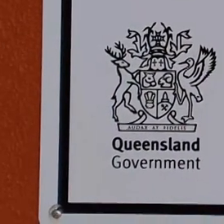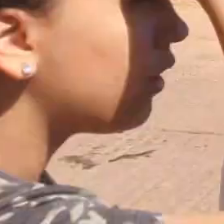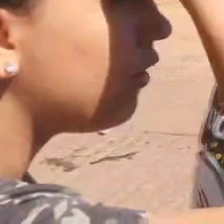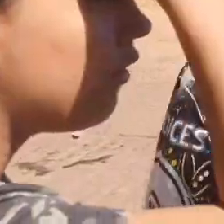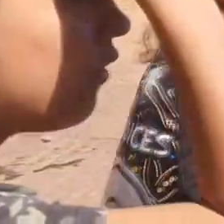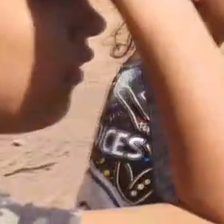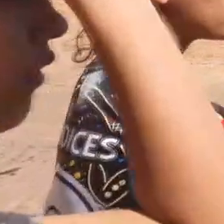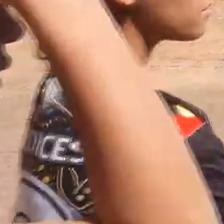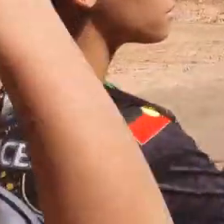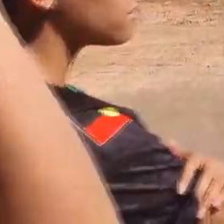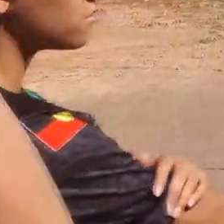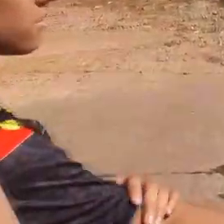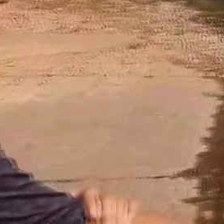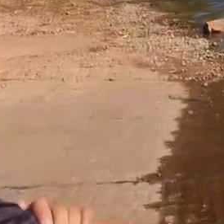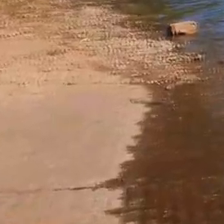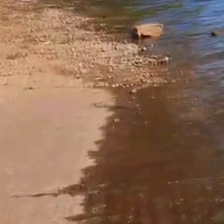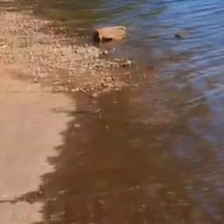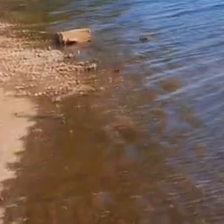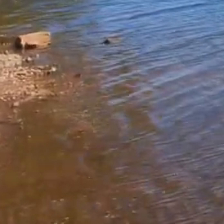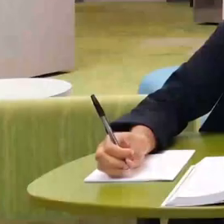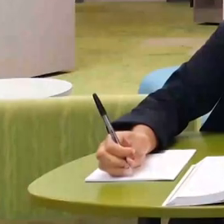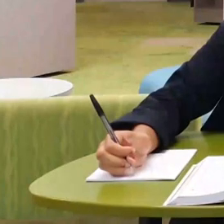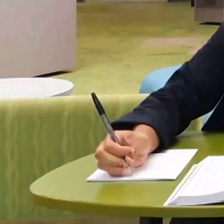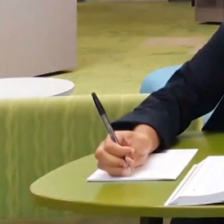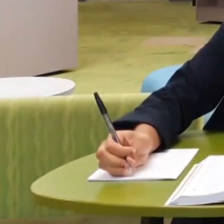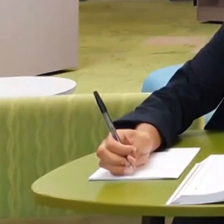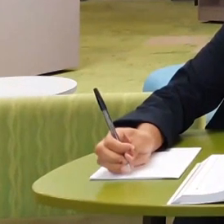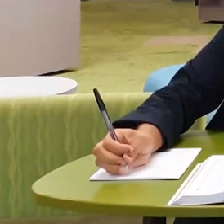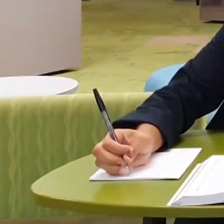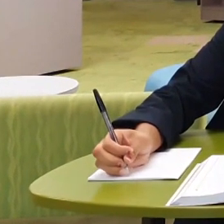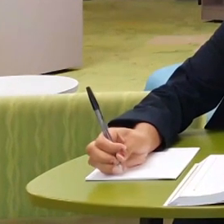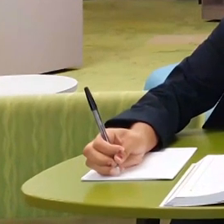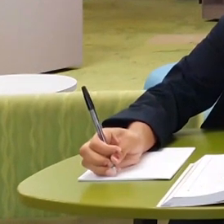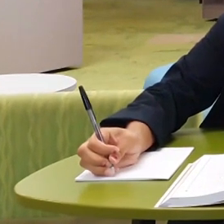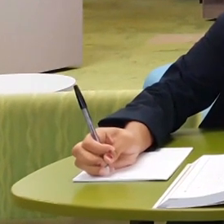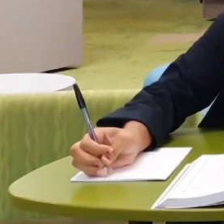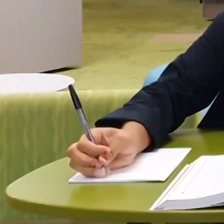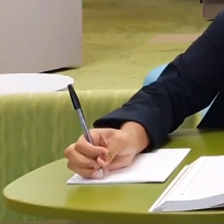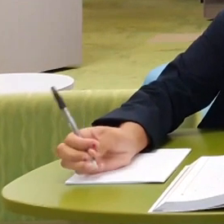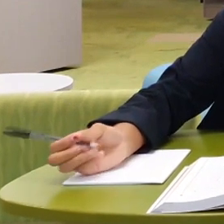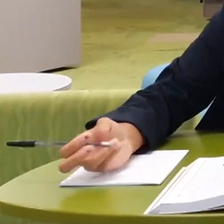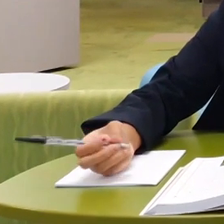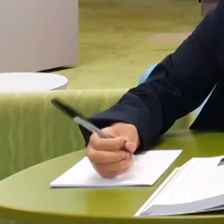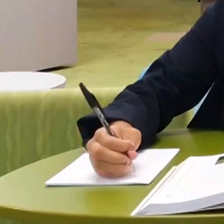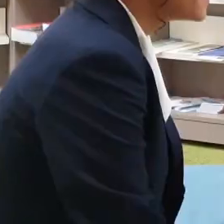However, during these unprecedented times, it can be hard. But with the hard work and support of our teachers and families, we've been able to cope